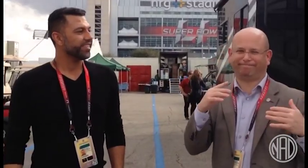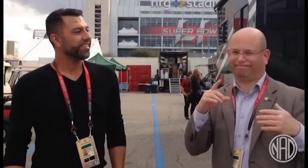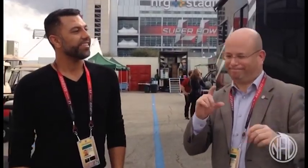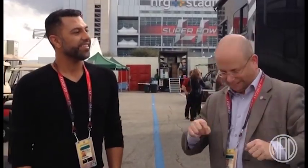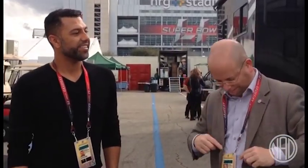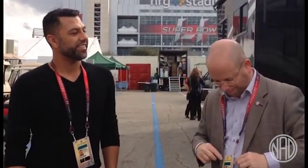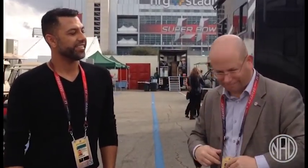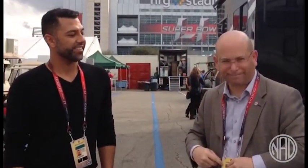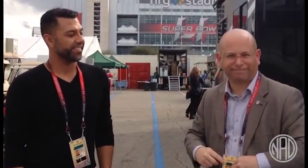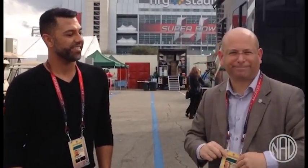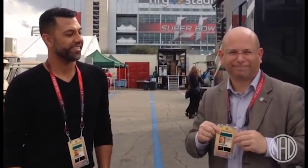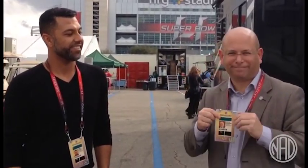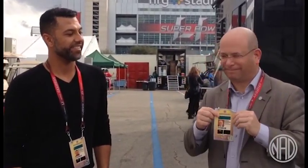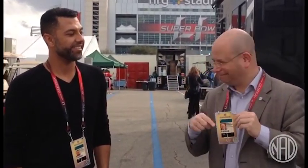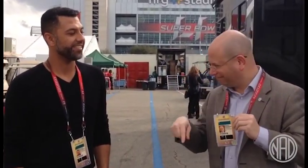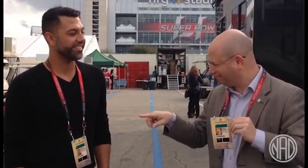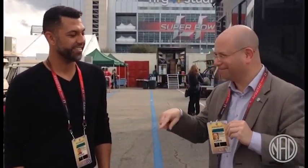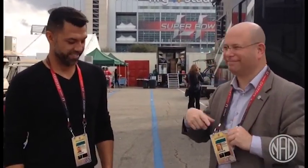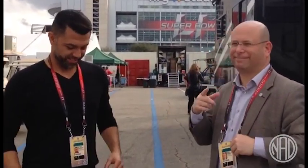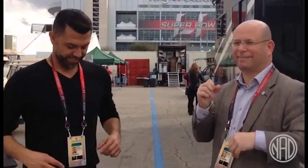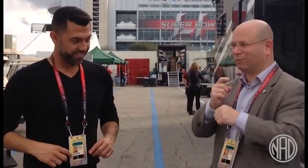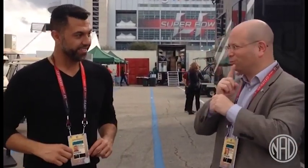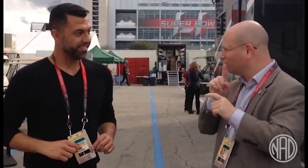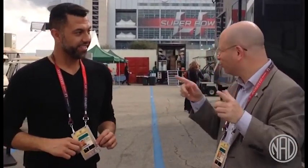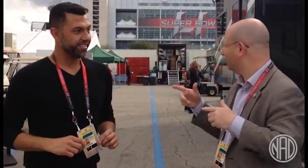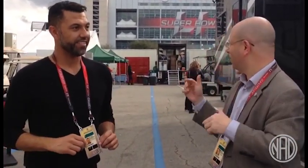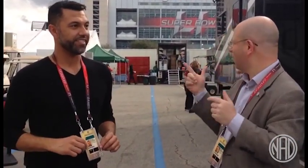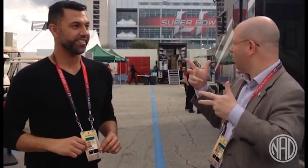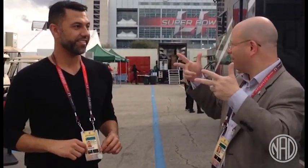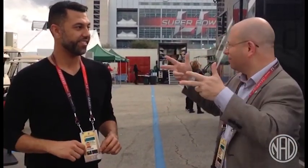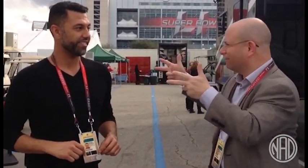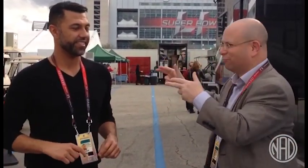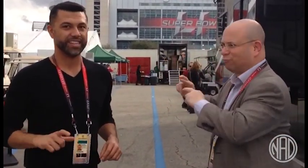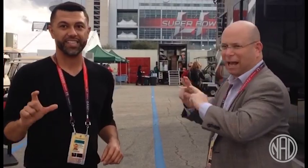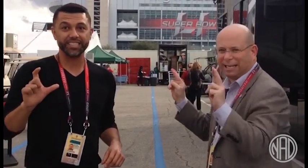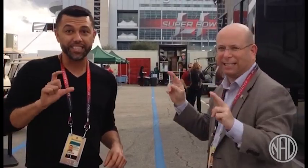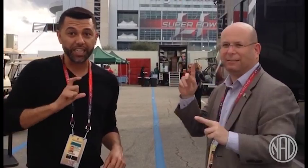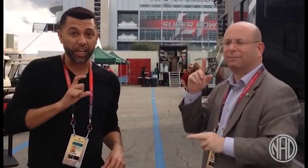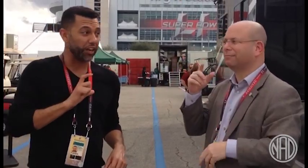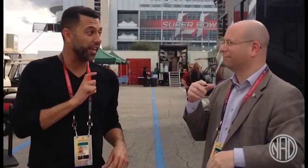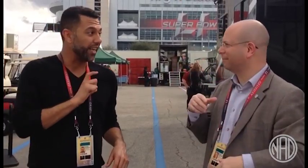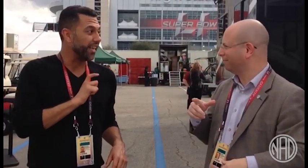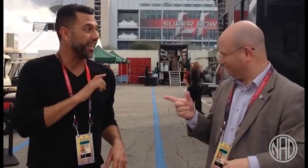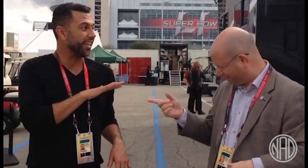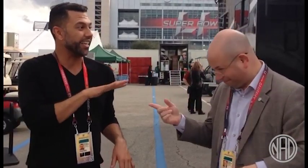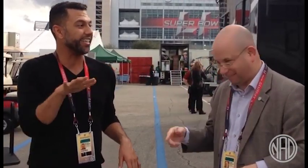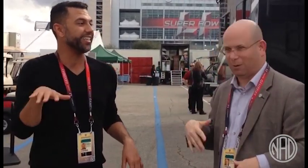Only those with a special pass can get in. All the golf carts are standing by. The security here is incredible.